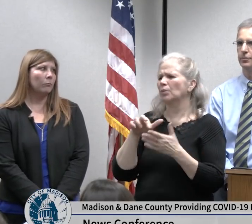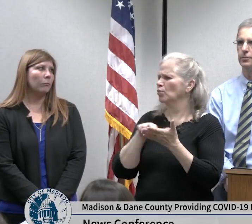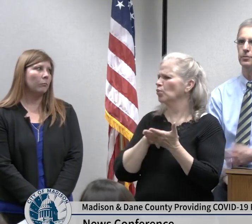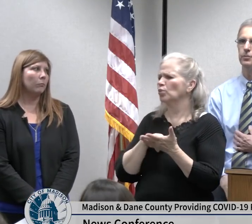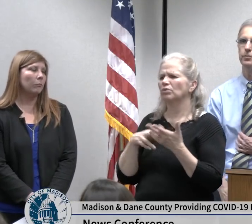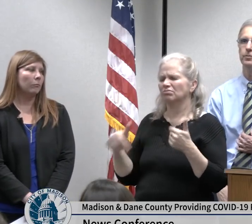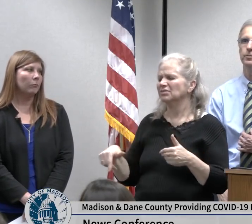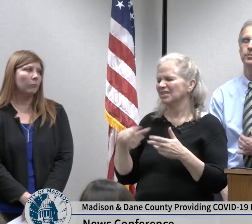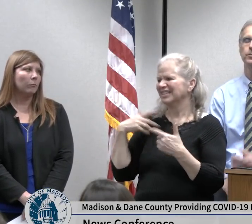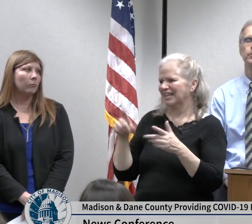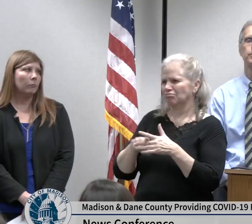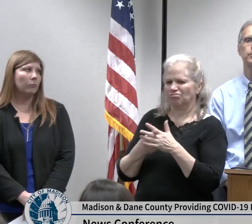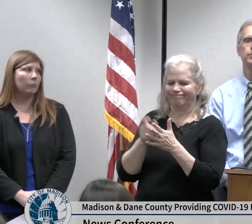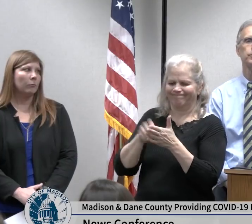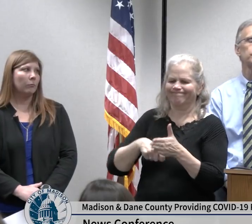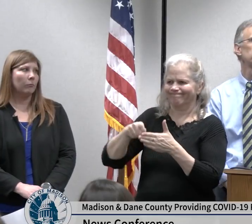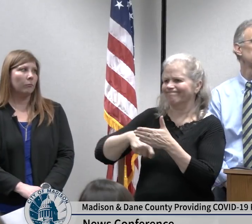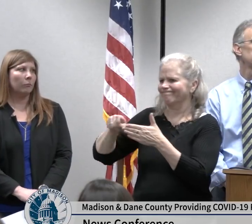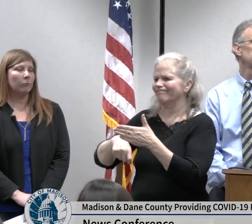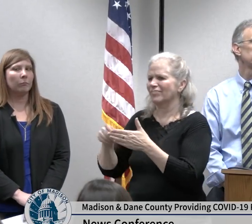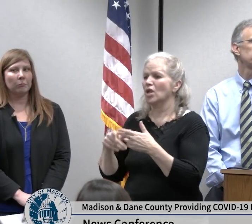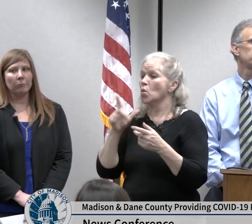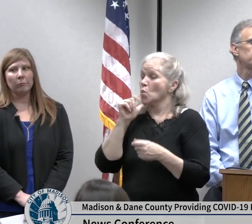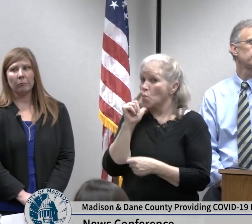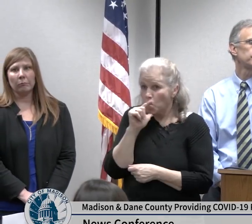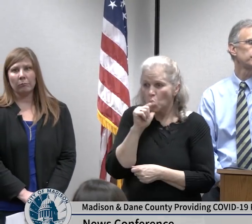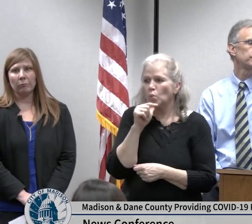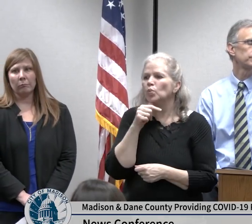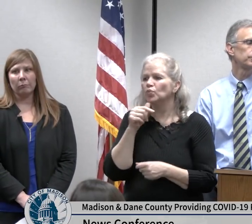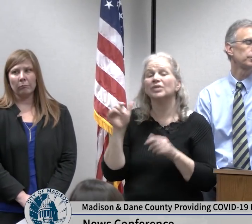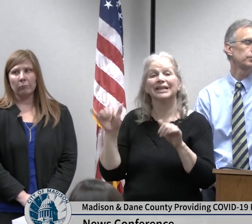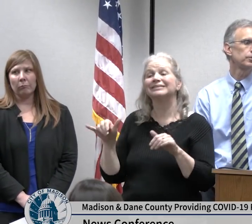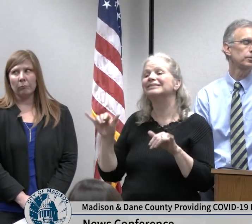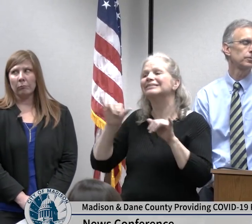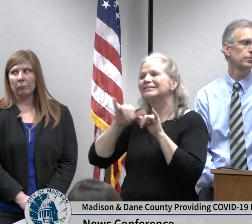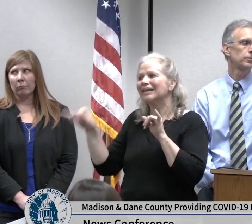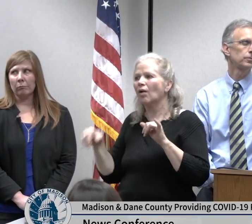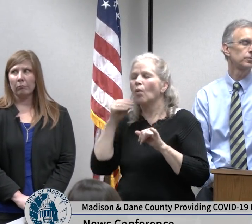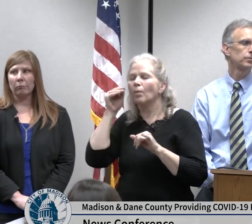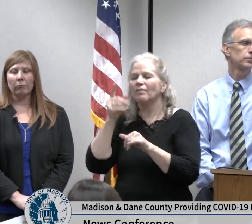many people who can to work from home and that would continue into any